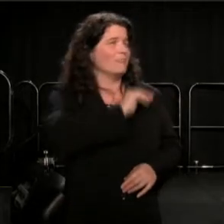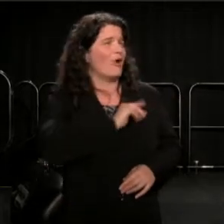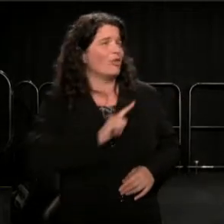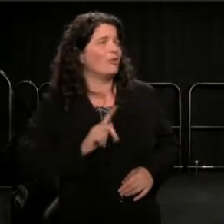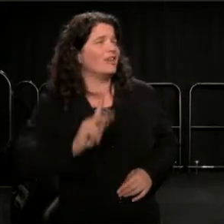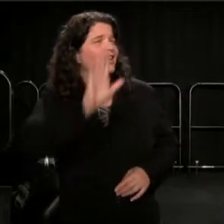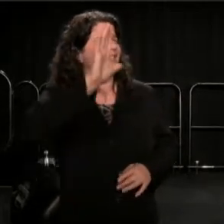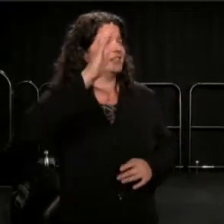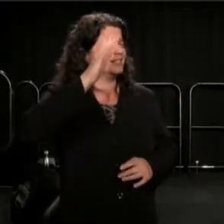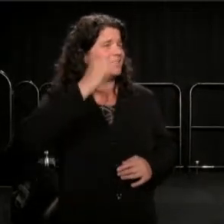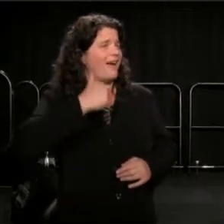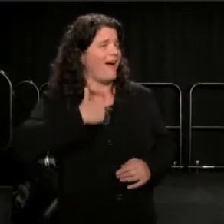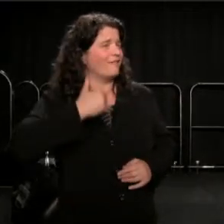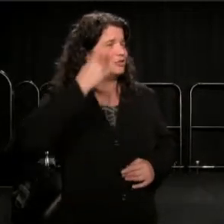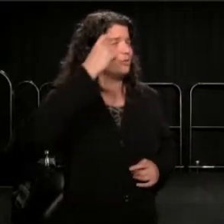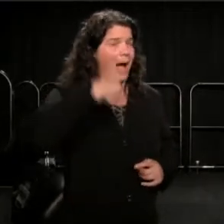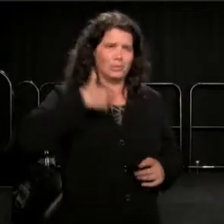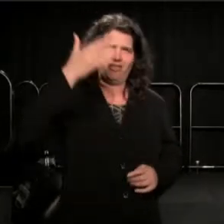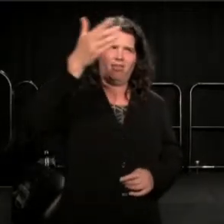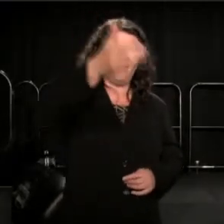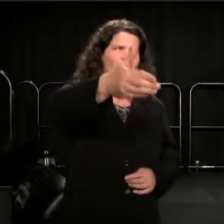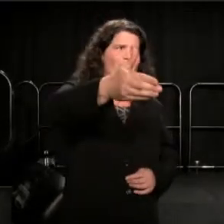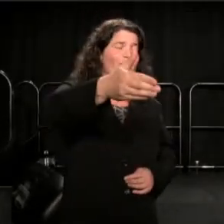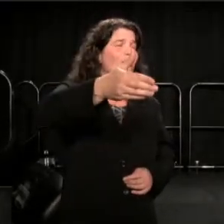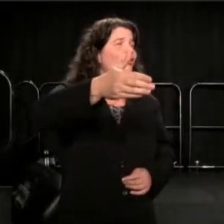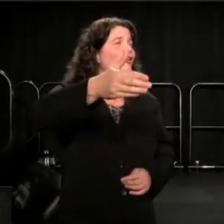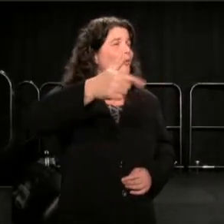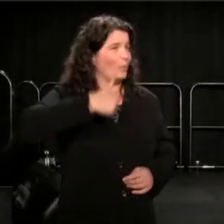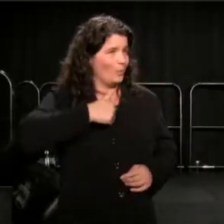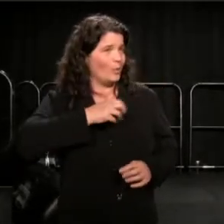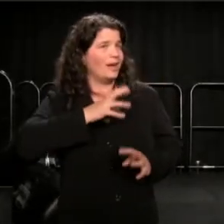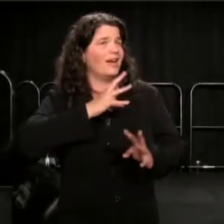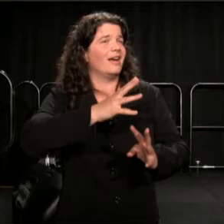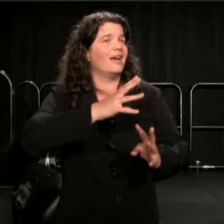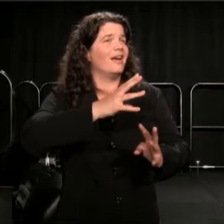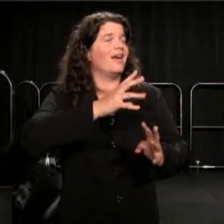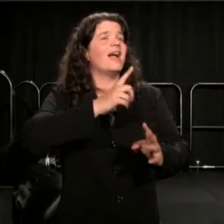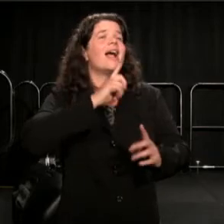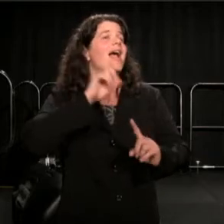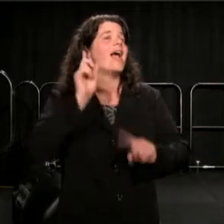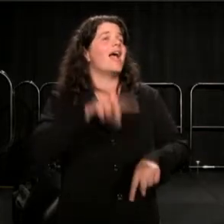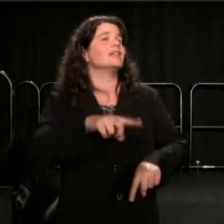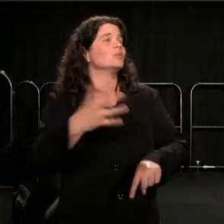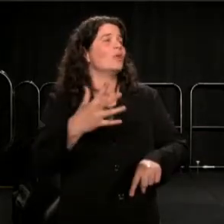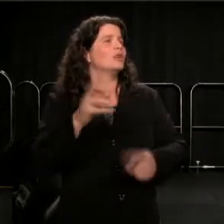Do you know the answer we got, two weeks later, 10 days later?